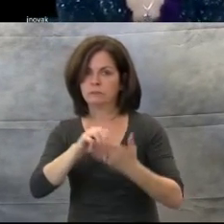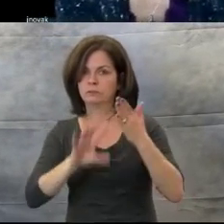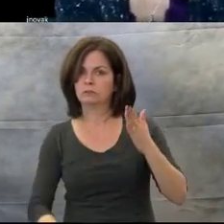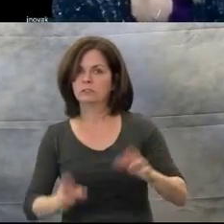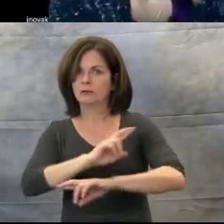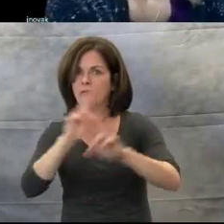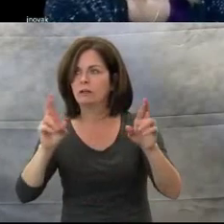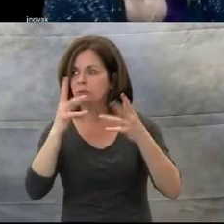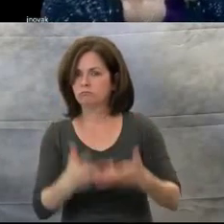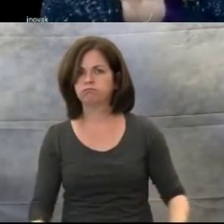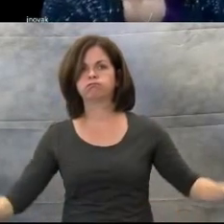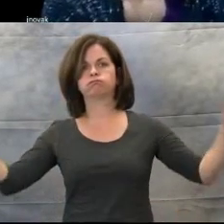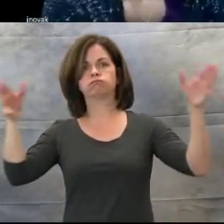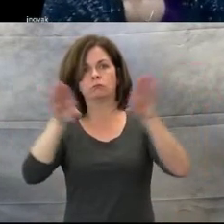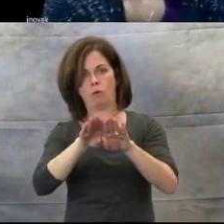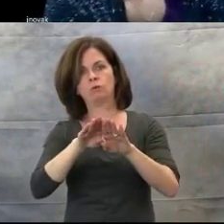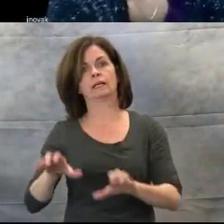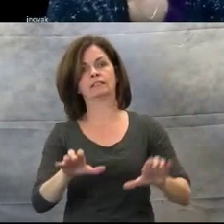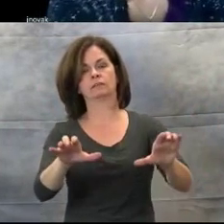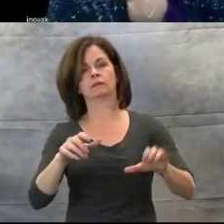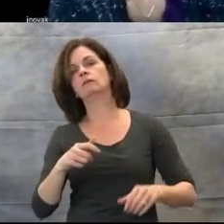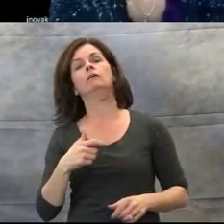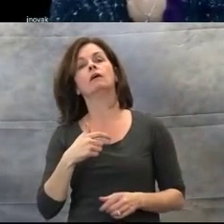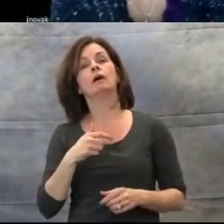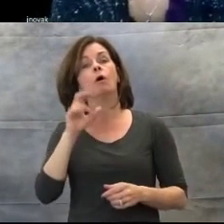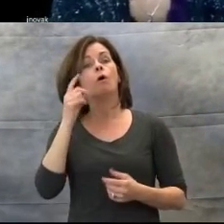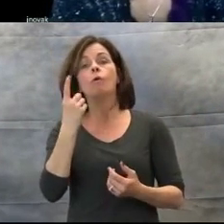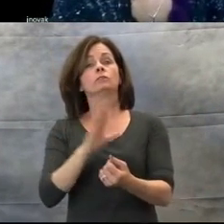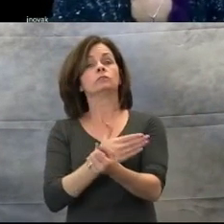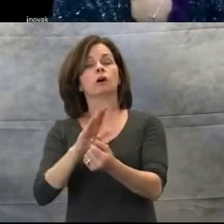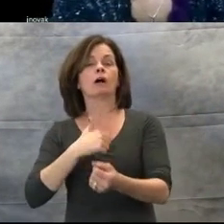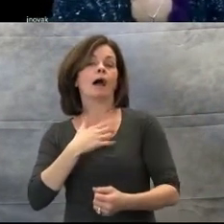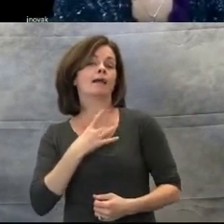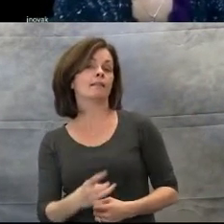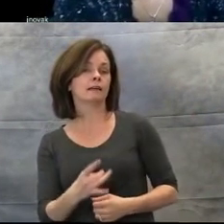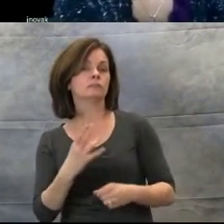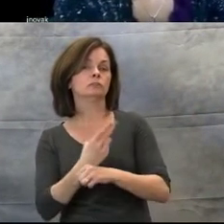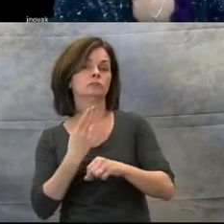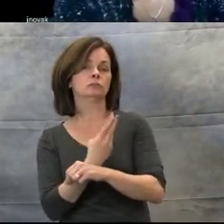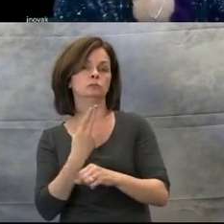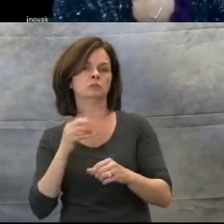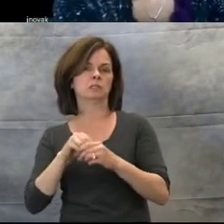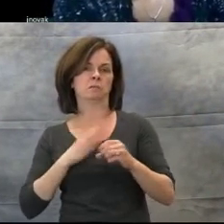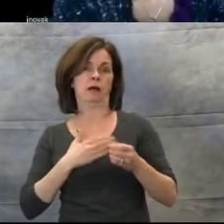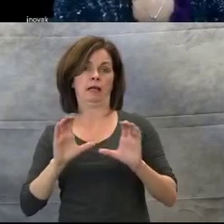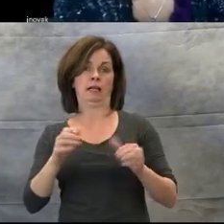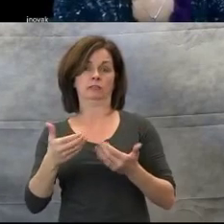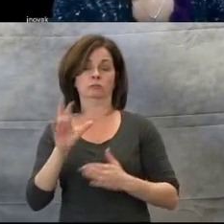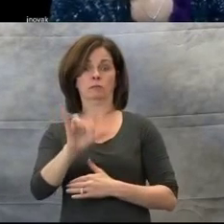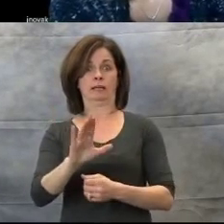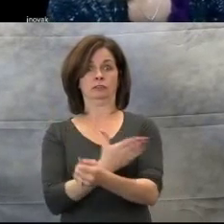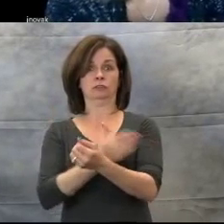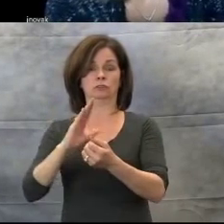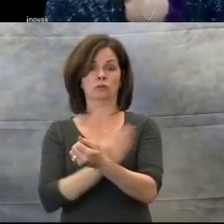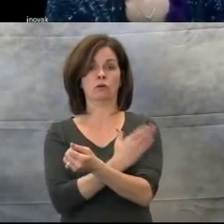I like to use a song in my classroom environment It's called, "The Farmer in the Dell".